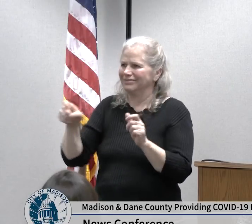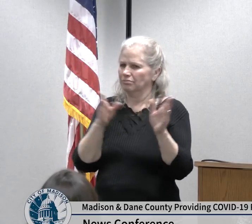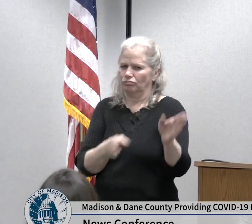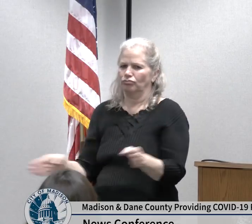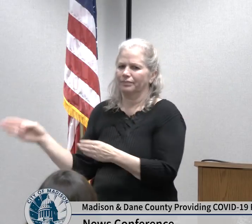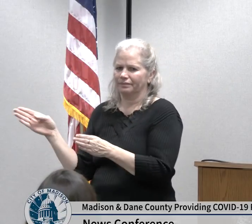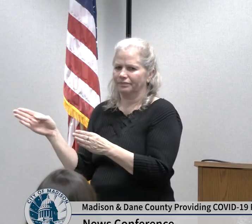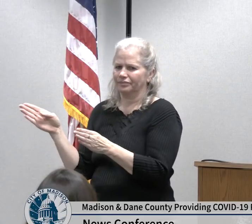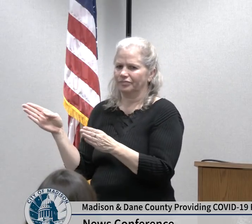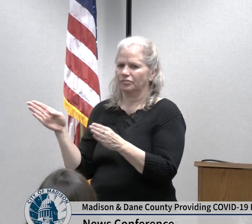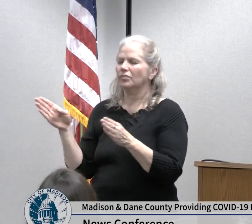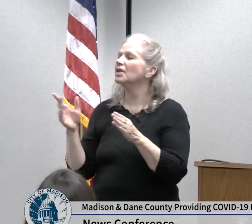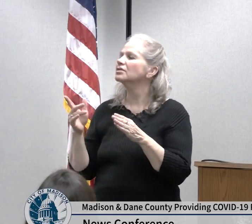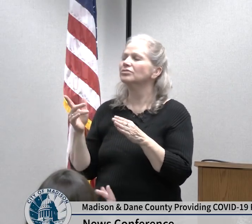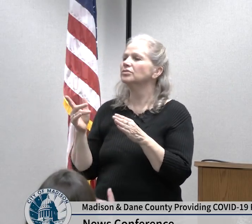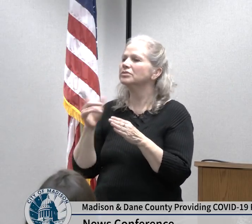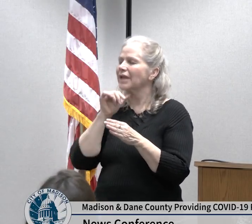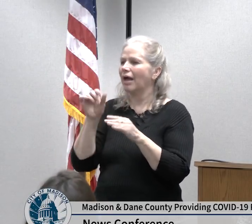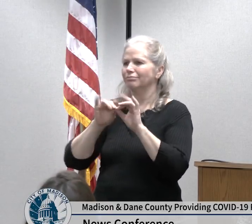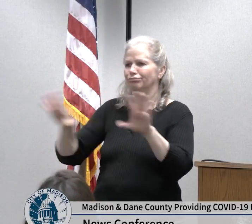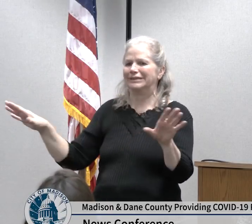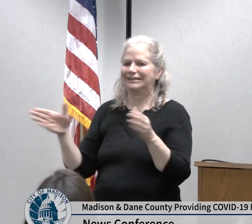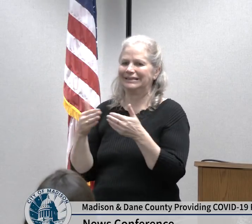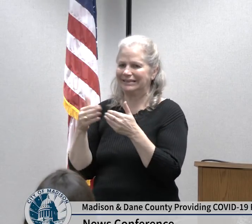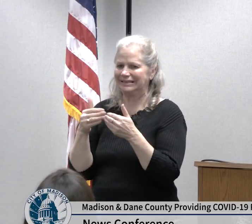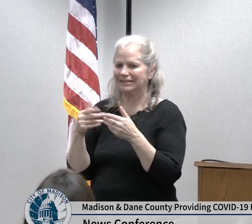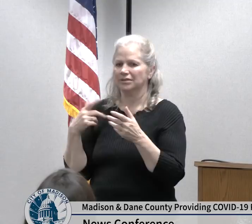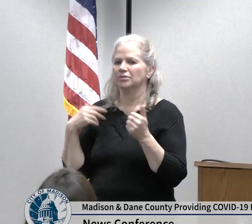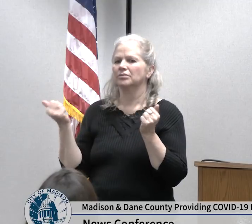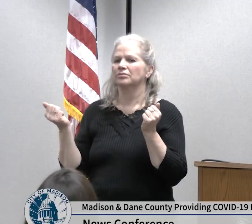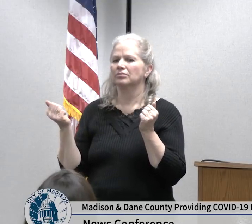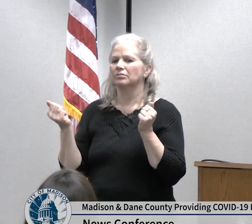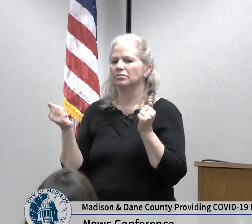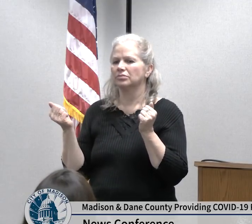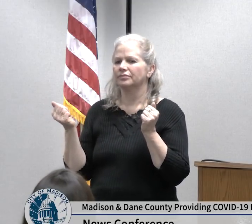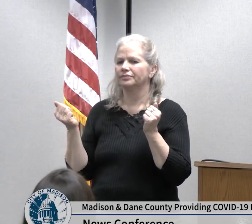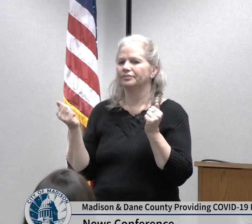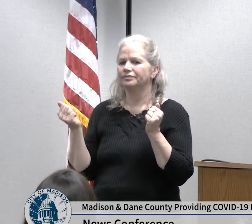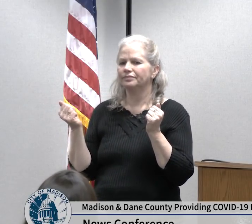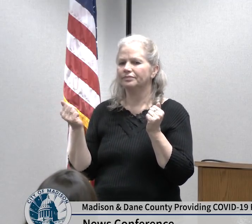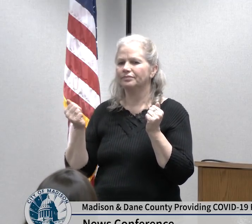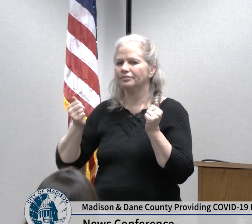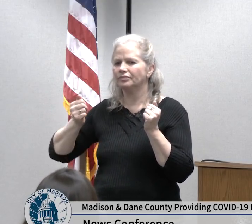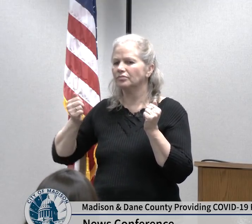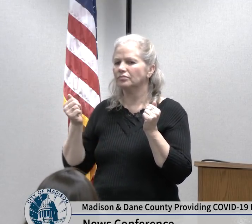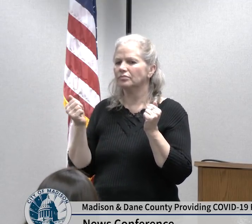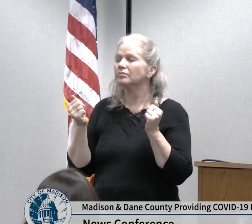providing telecommuting options flexible healthcare policies and paid sick leave